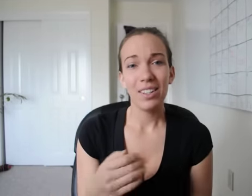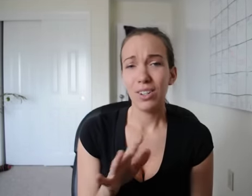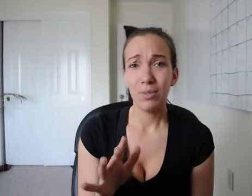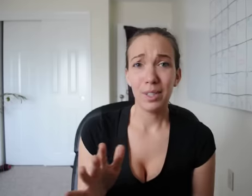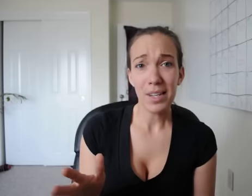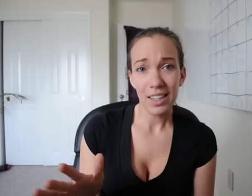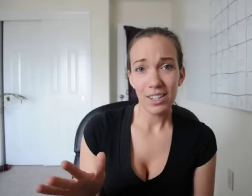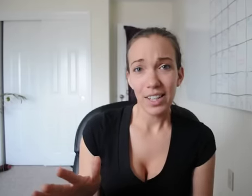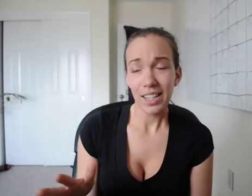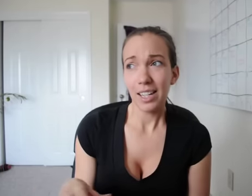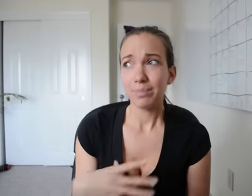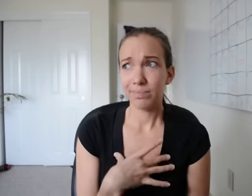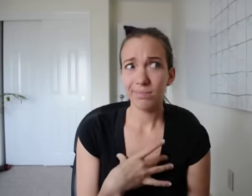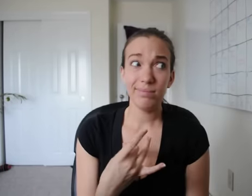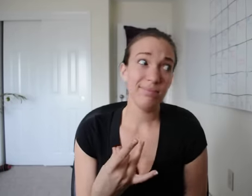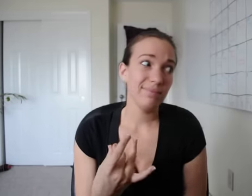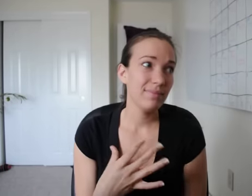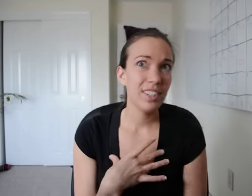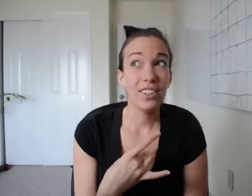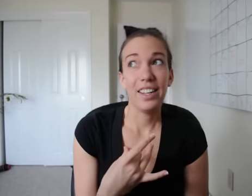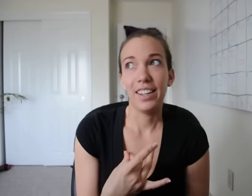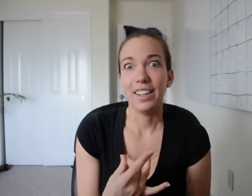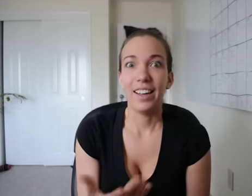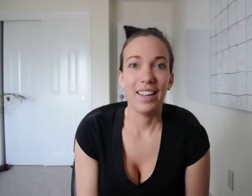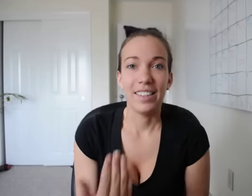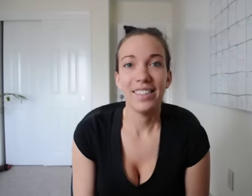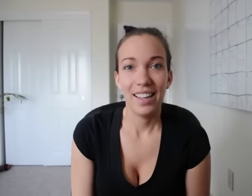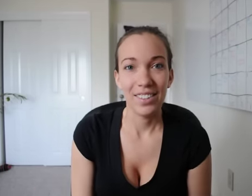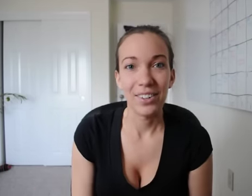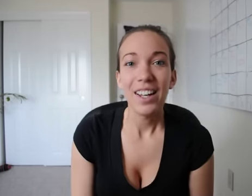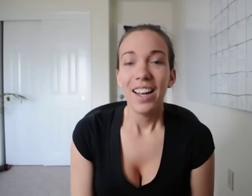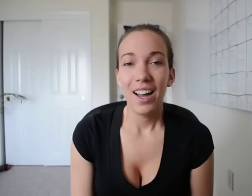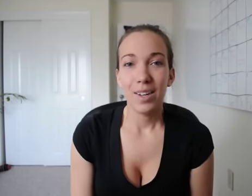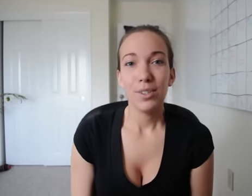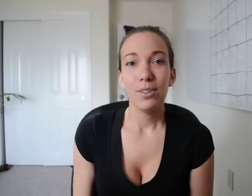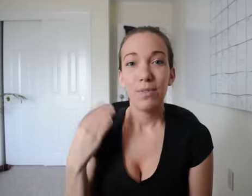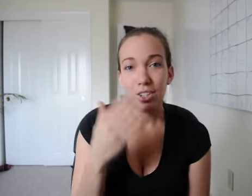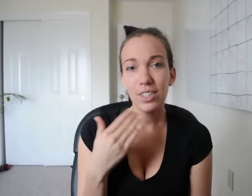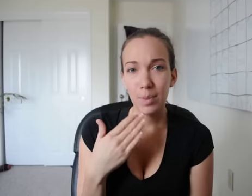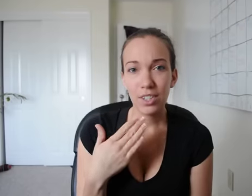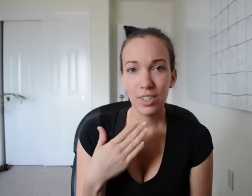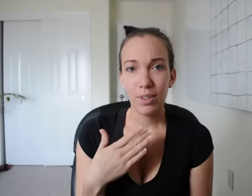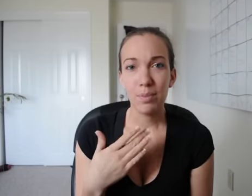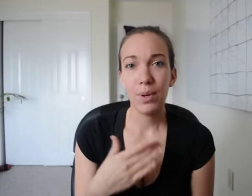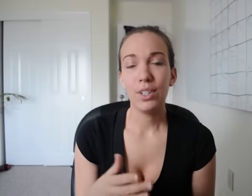like you really like it. If you want to do it sarcastically and you don't really mean that you like it you like it, I guess. I don't know, umm